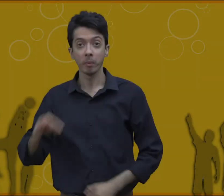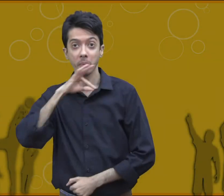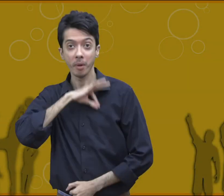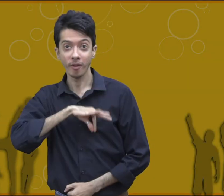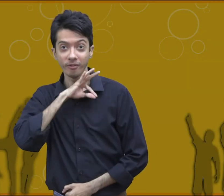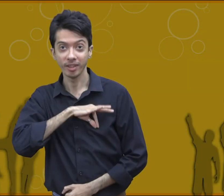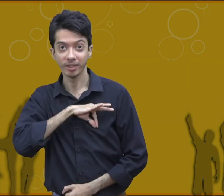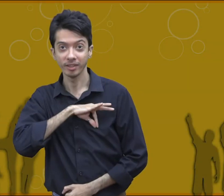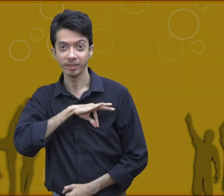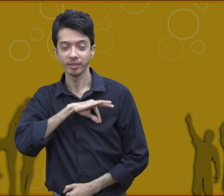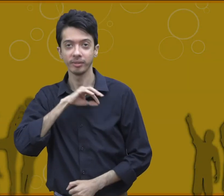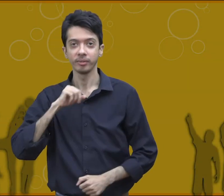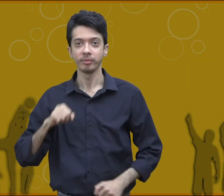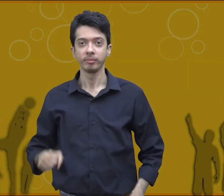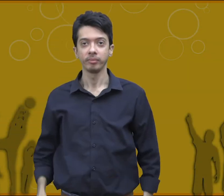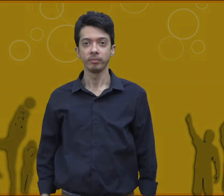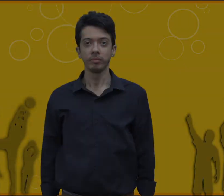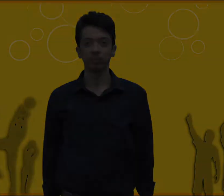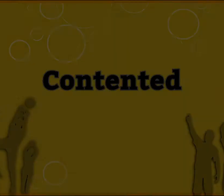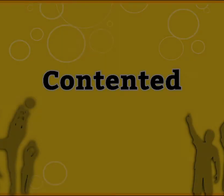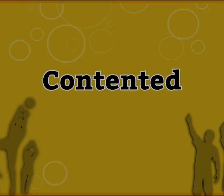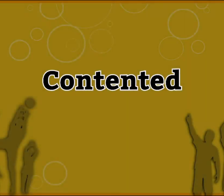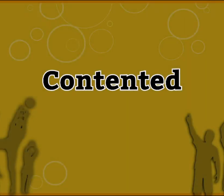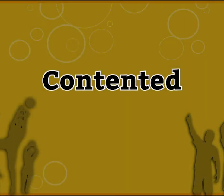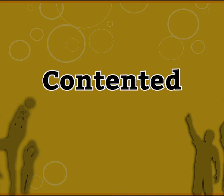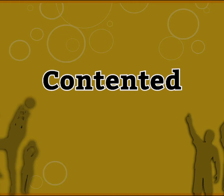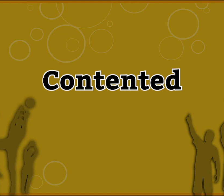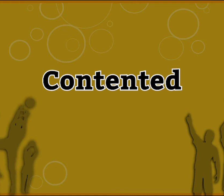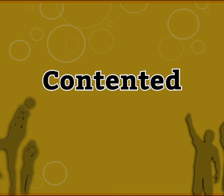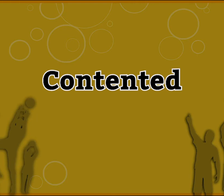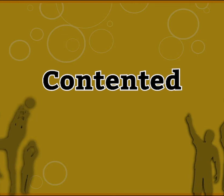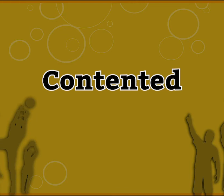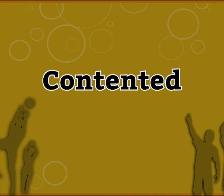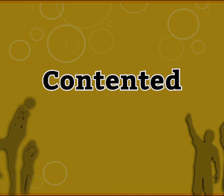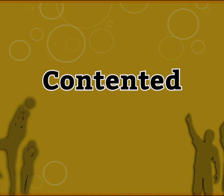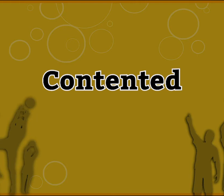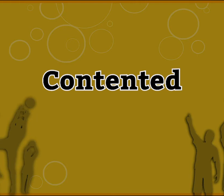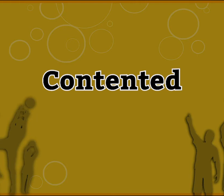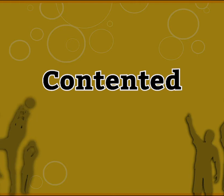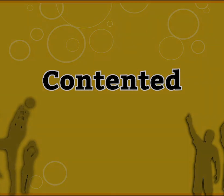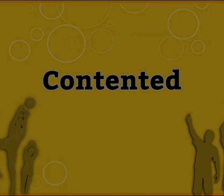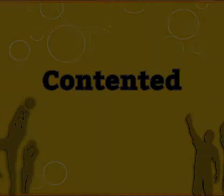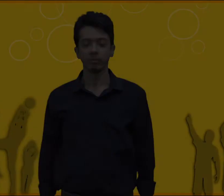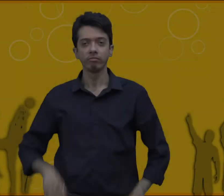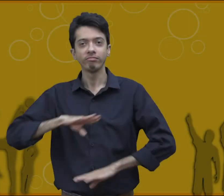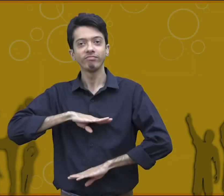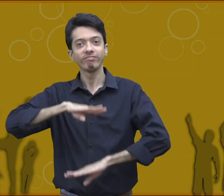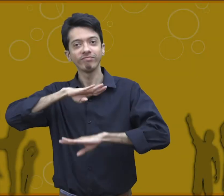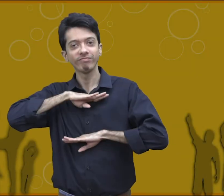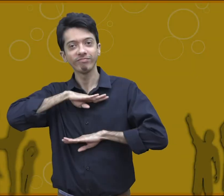beneficial contended